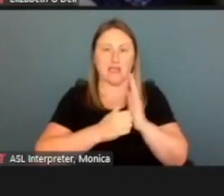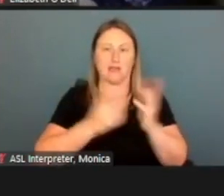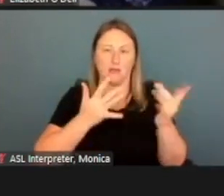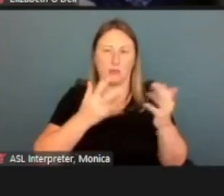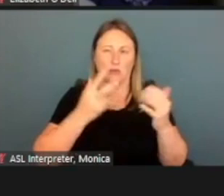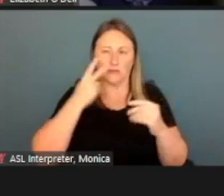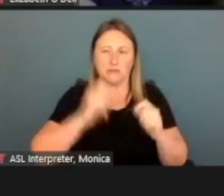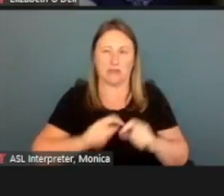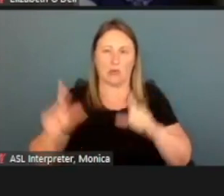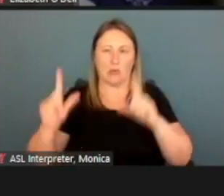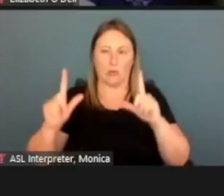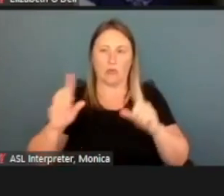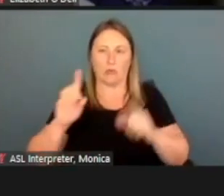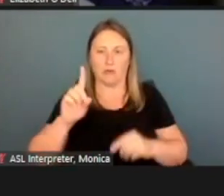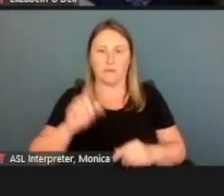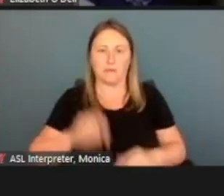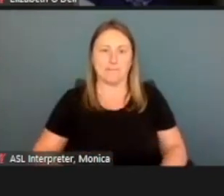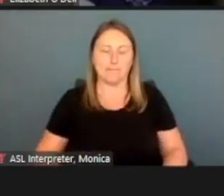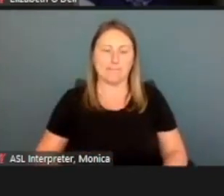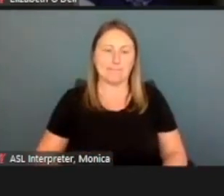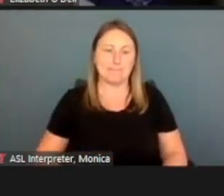Lemme bring up one thing while it's doing that.